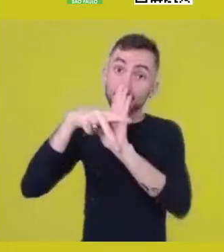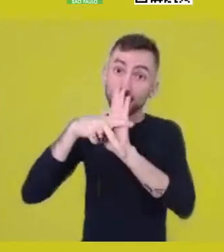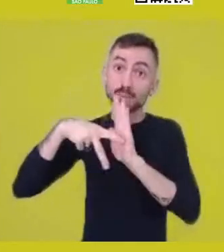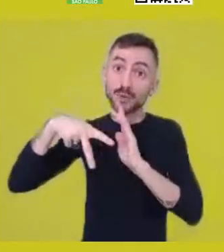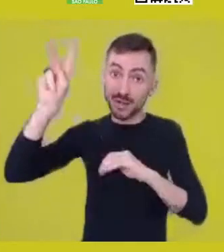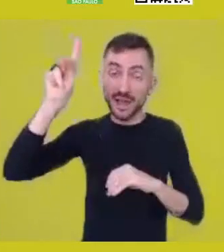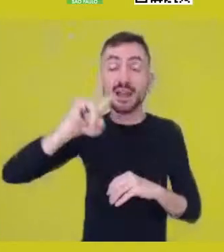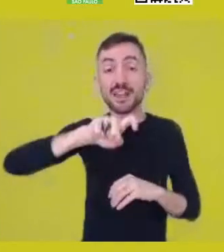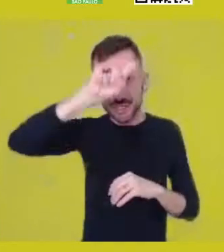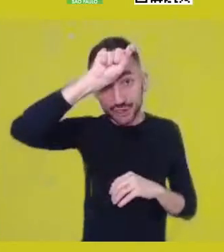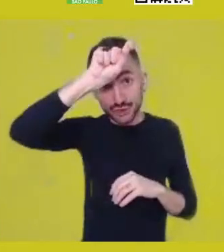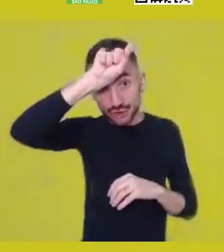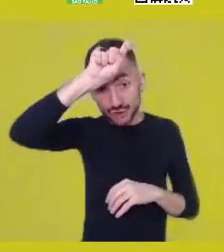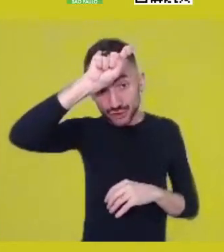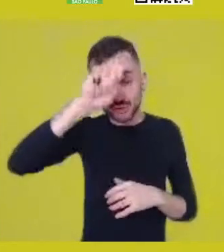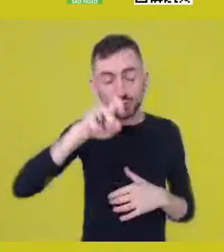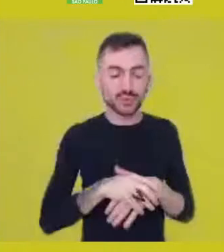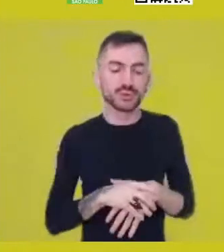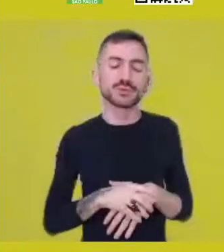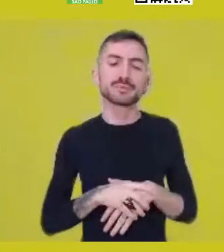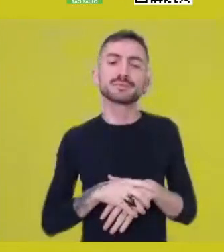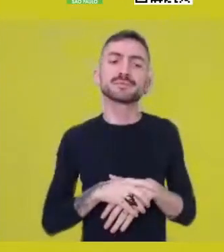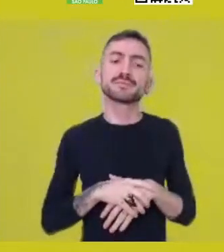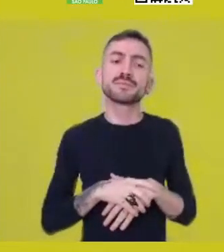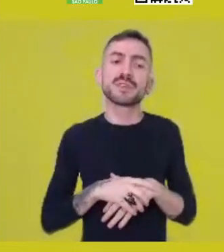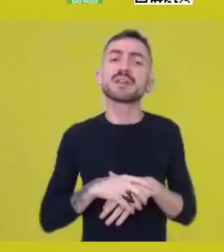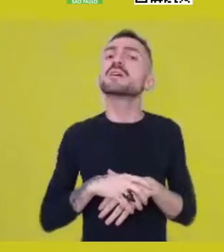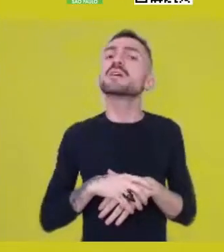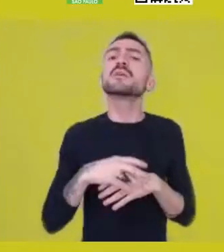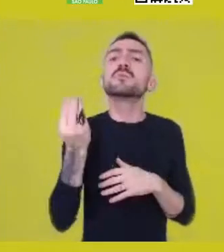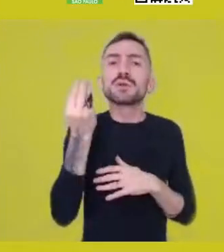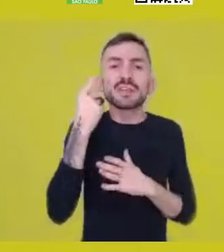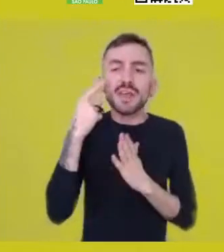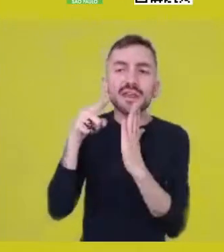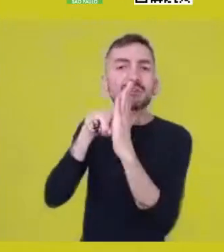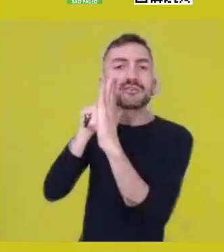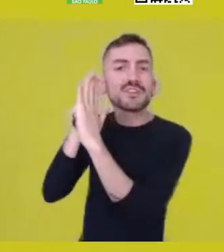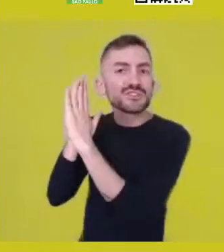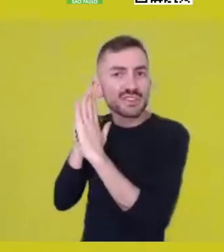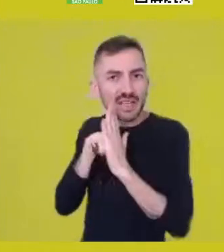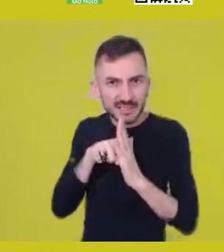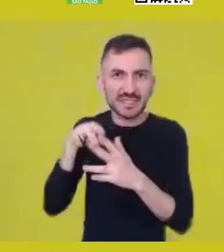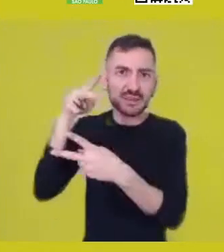according to the investigations and researches of Cheikh Anta Diop.